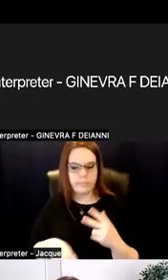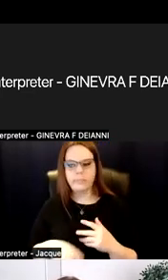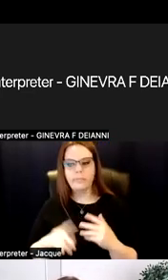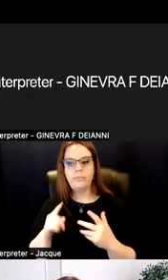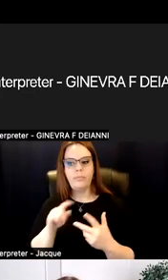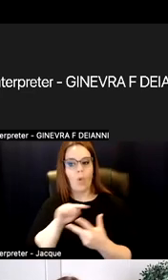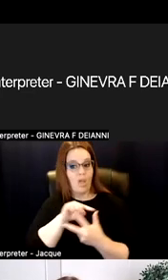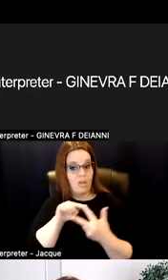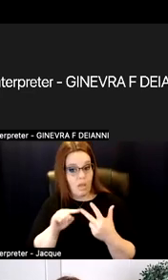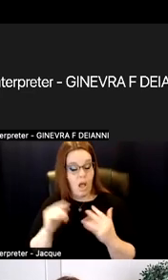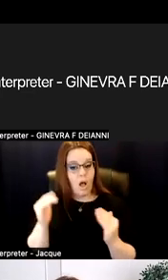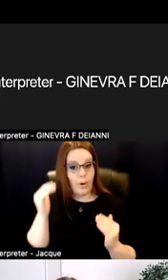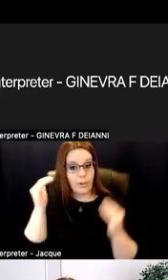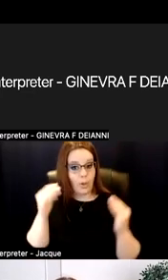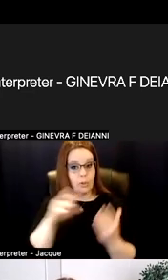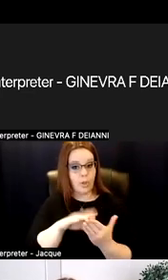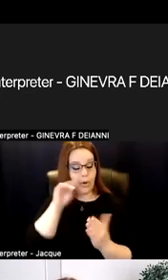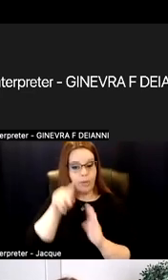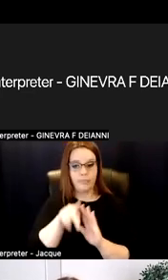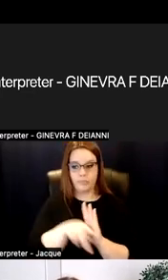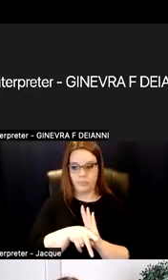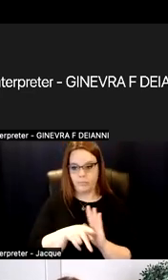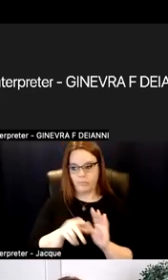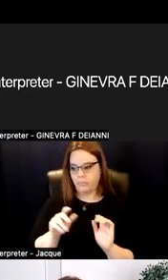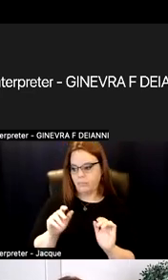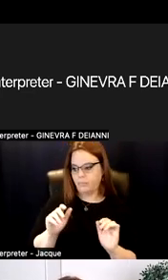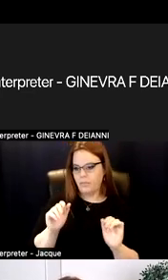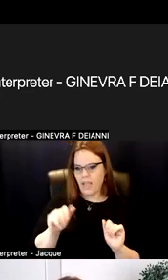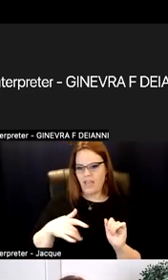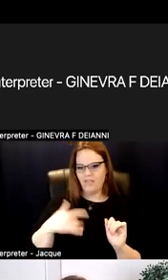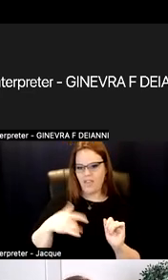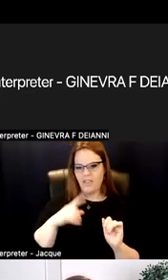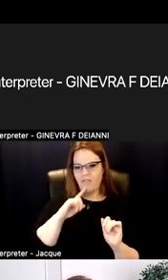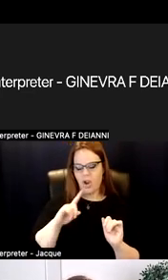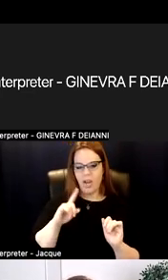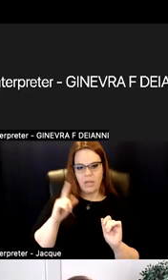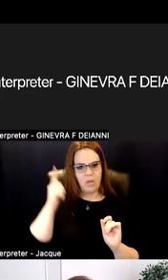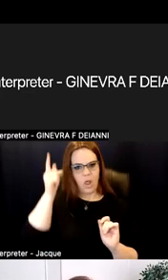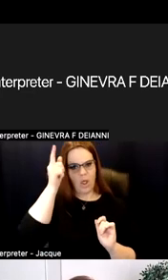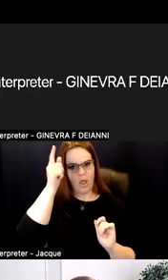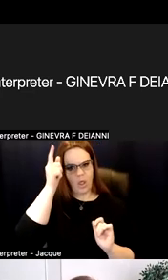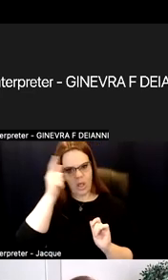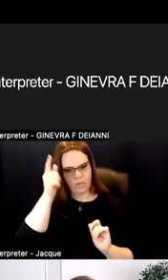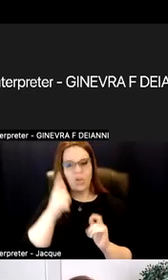can be very logical to college faculty. And in some ways, for some, it can be a change in mindset.